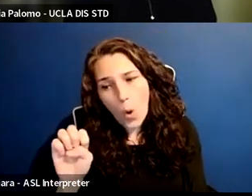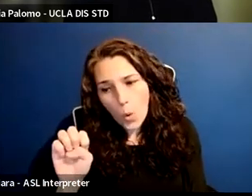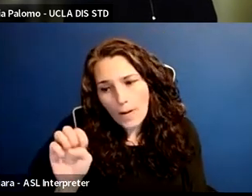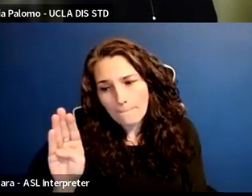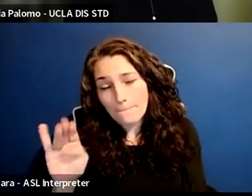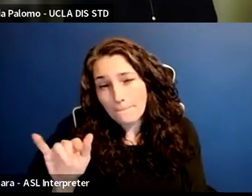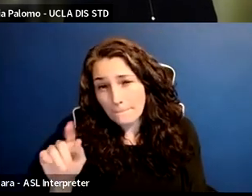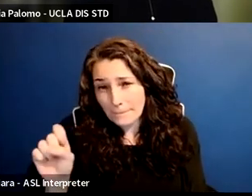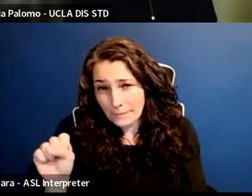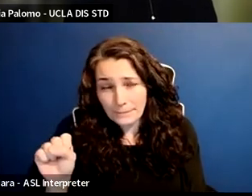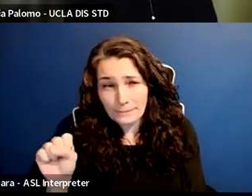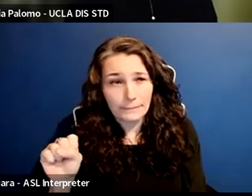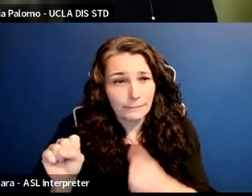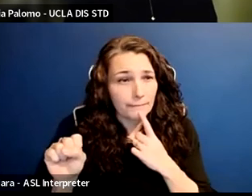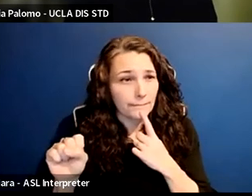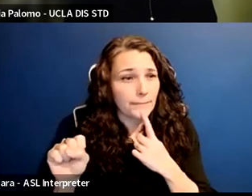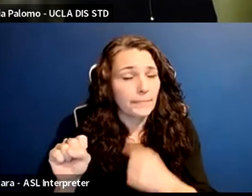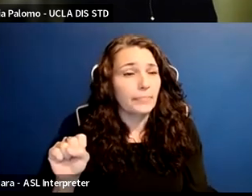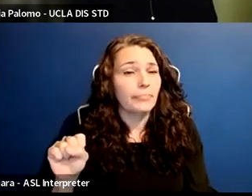I mean, I think about Simone Biles,